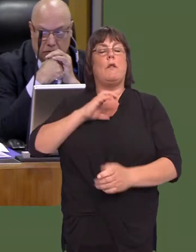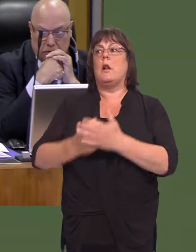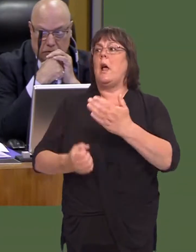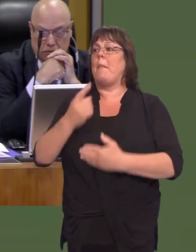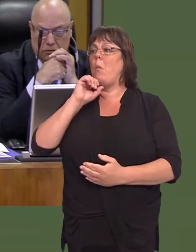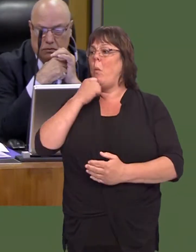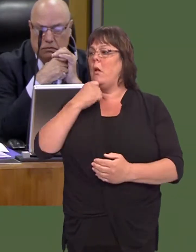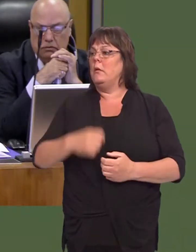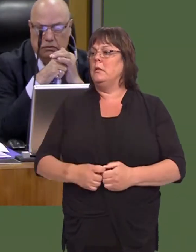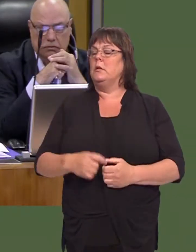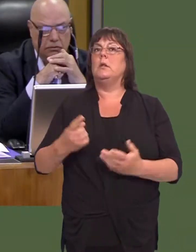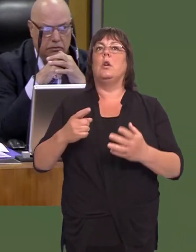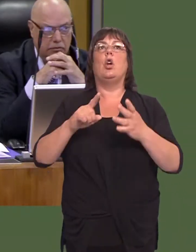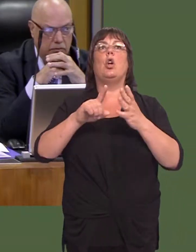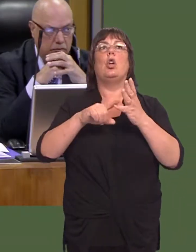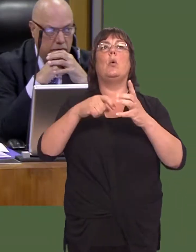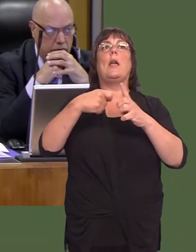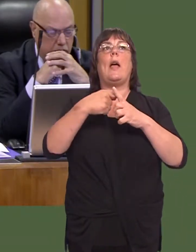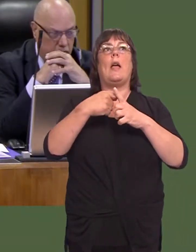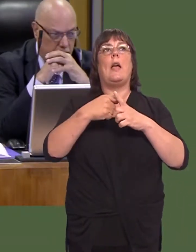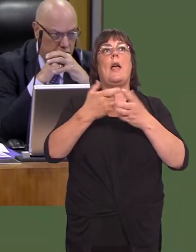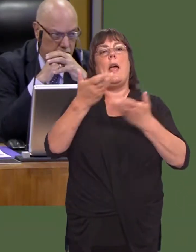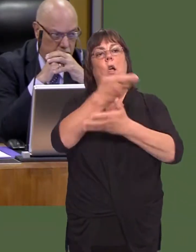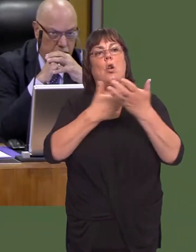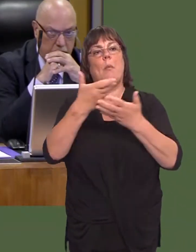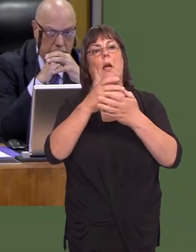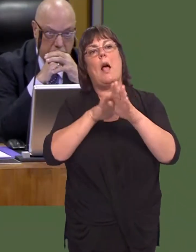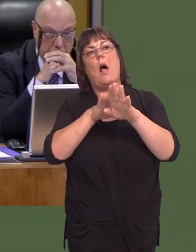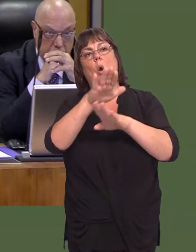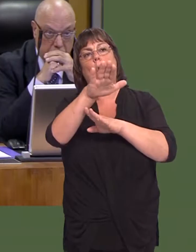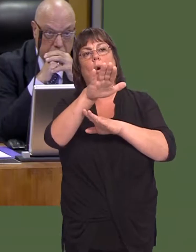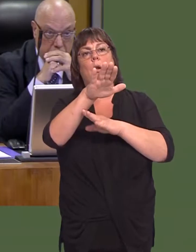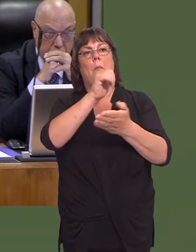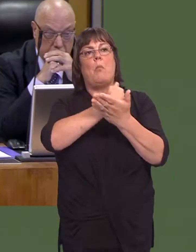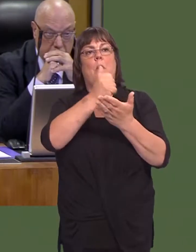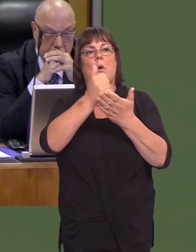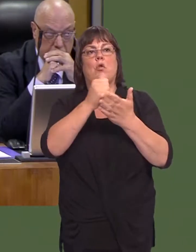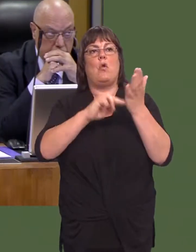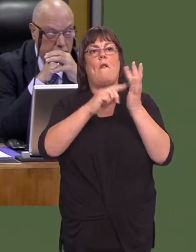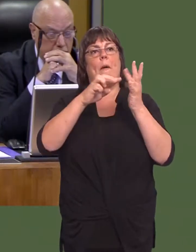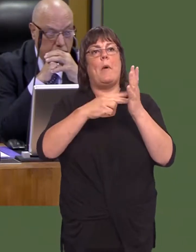But, can I just refer you to the UK economic outlook that was published in November 2016,